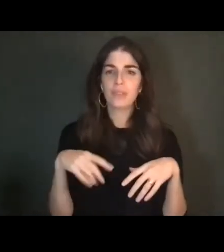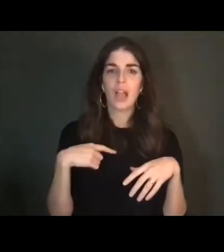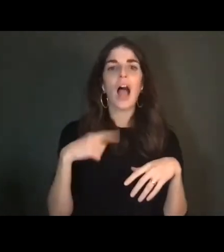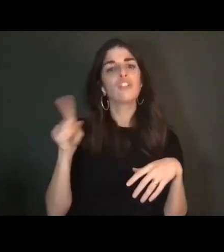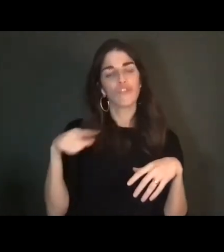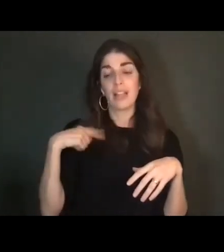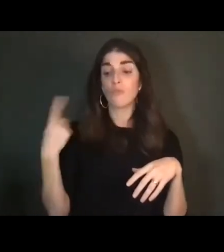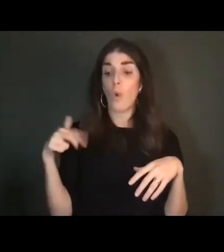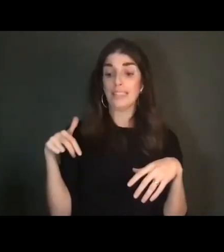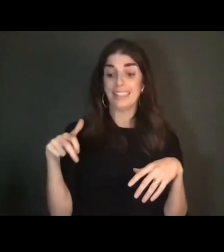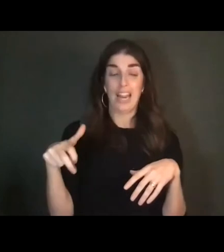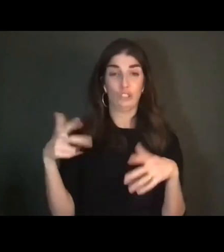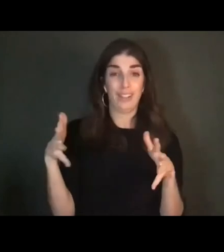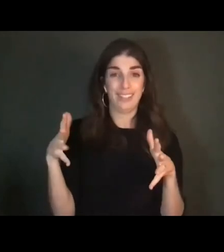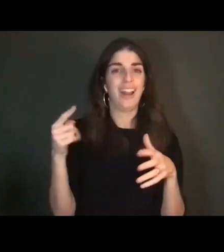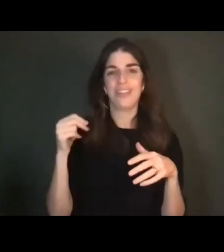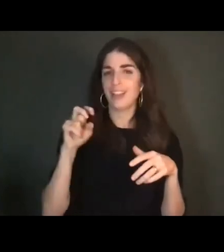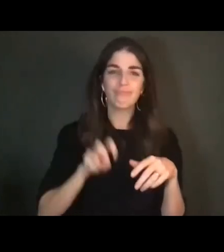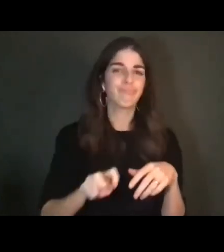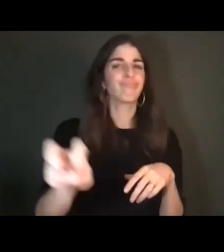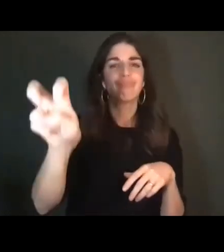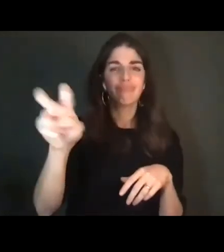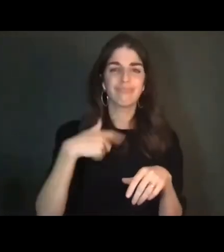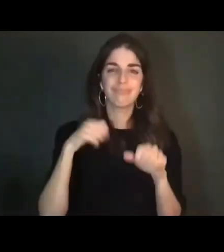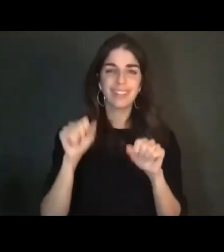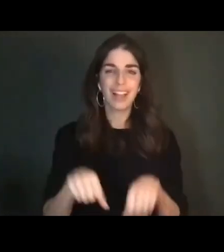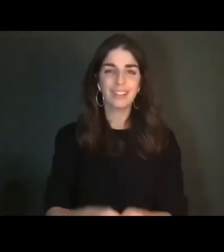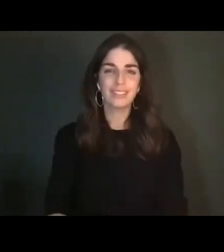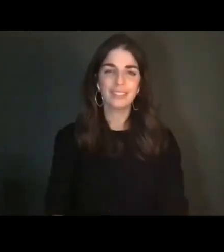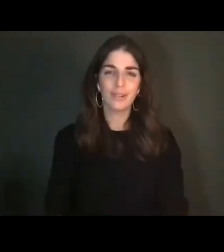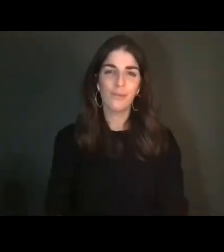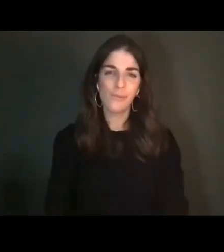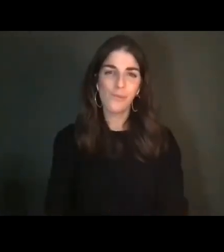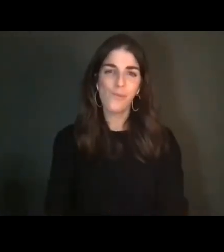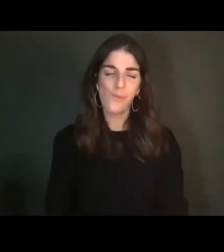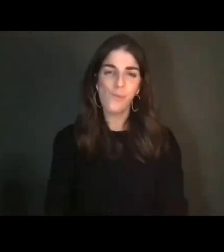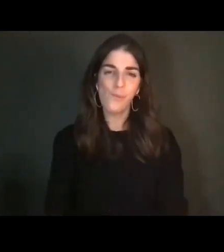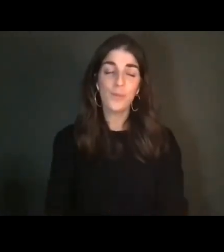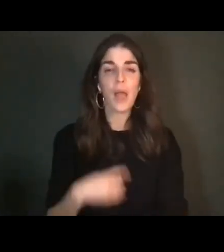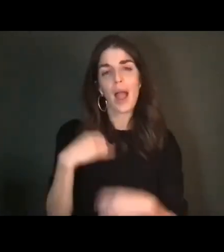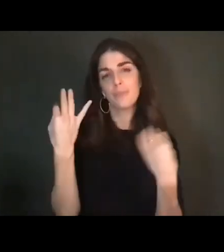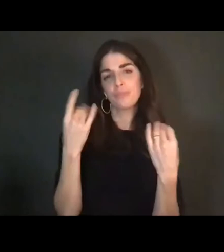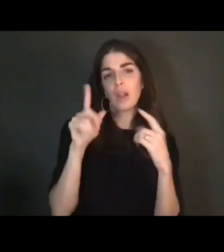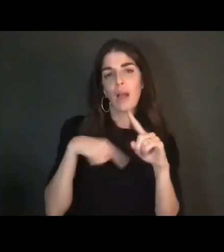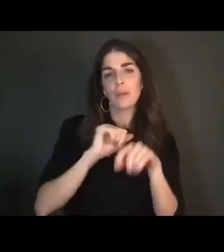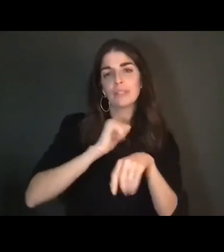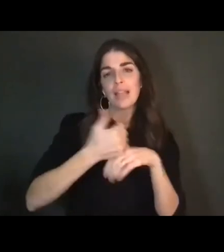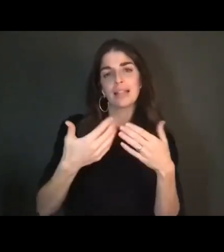go. And I’m thinking about putting in a separate entrance right here, through the